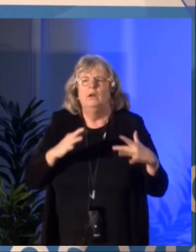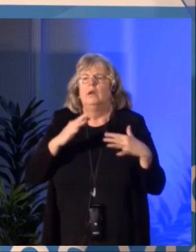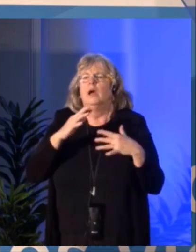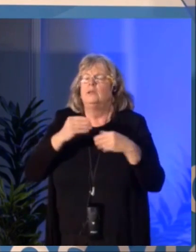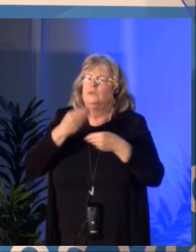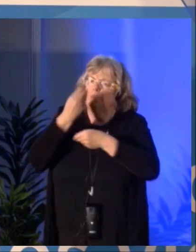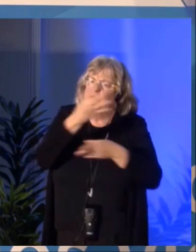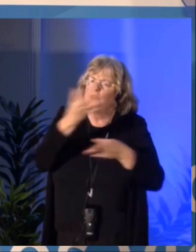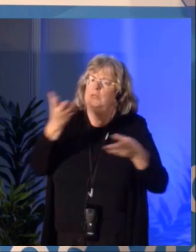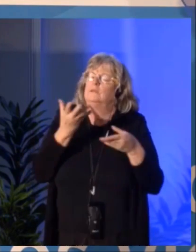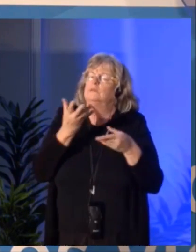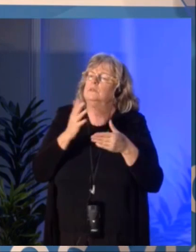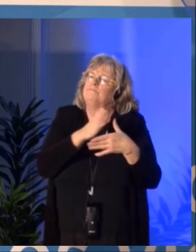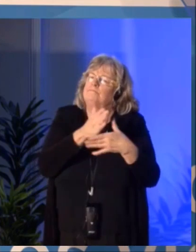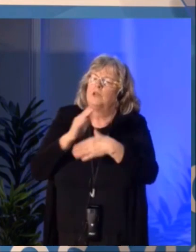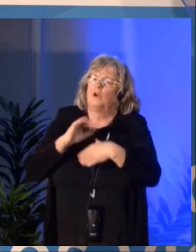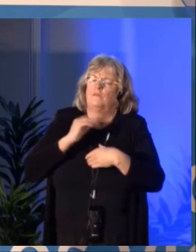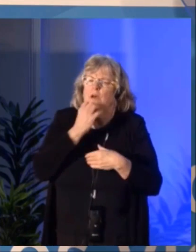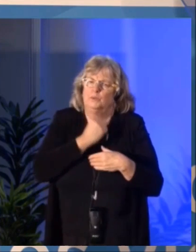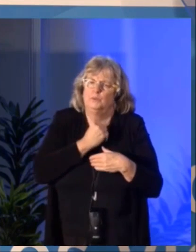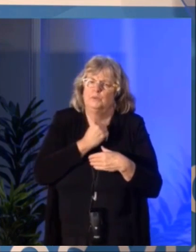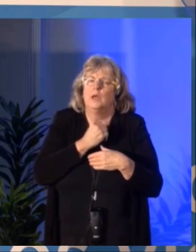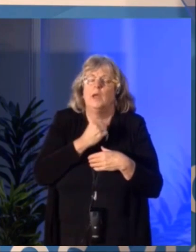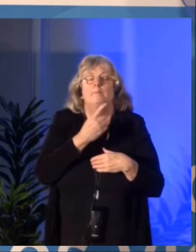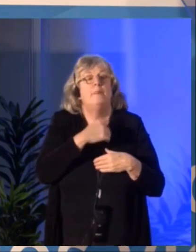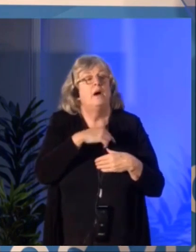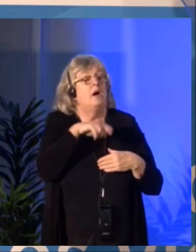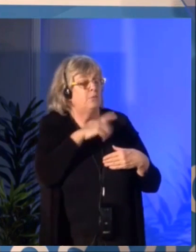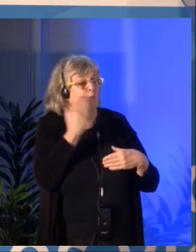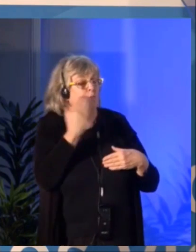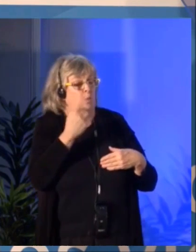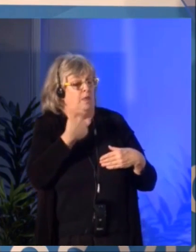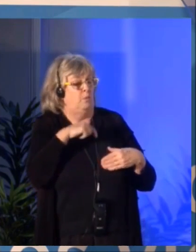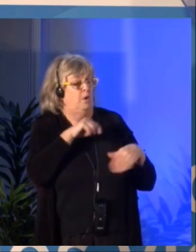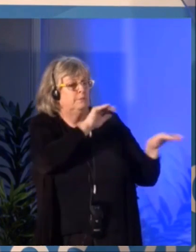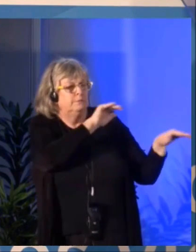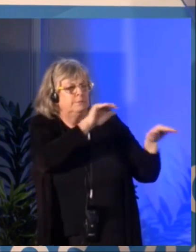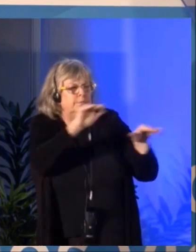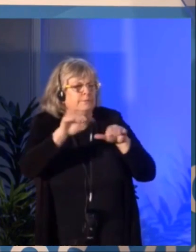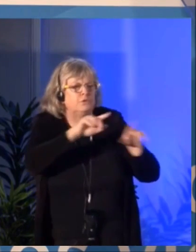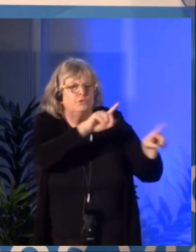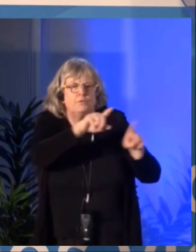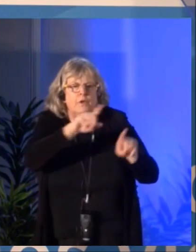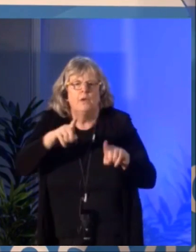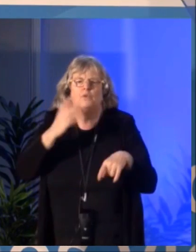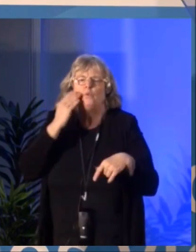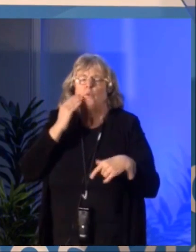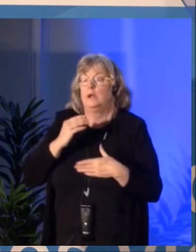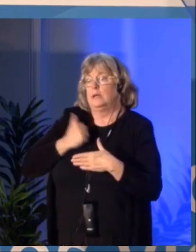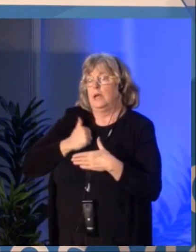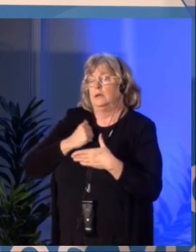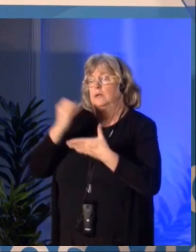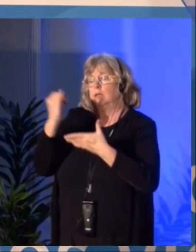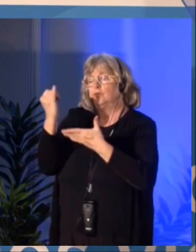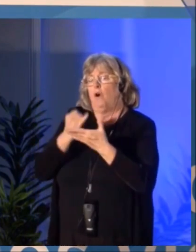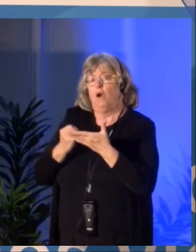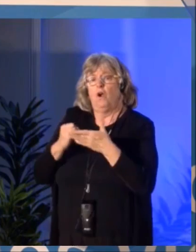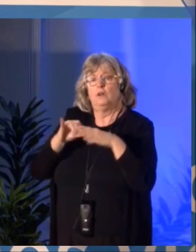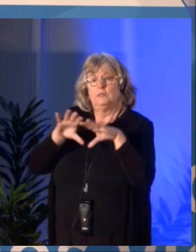to reach audiences that used to be inaccessible. New opportunities to build communities of engagement